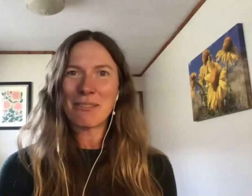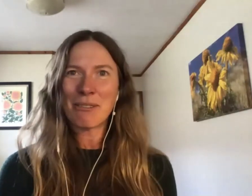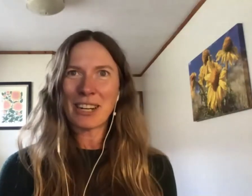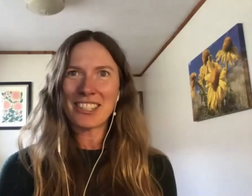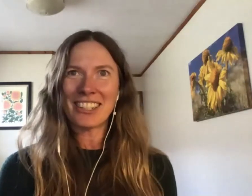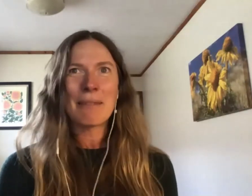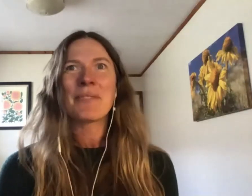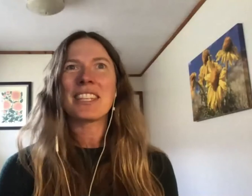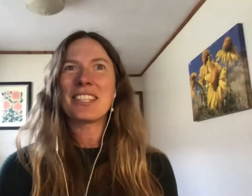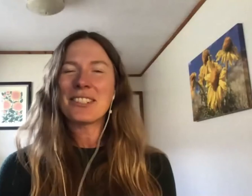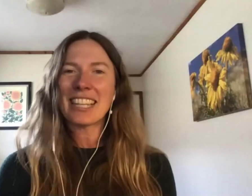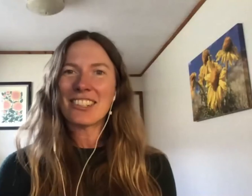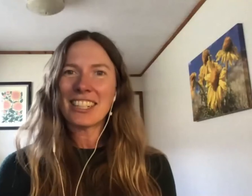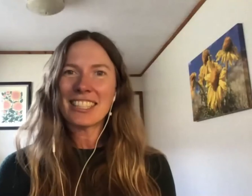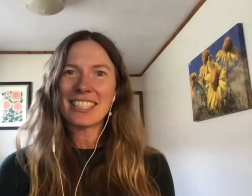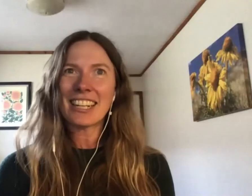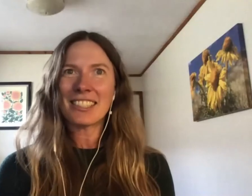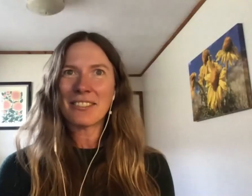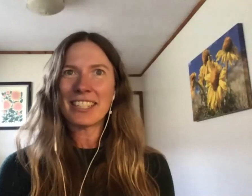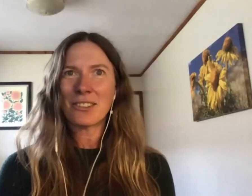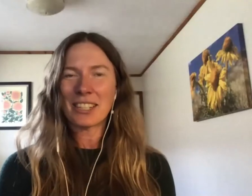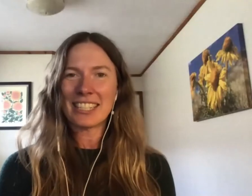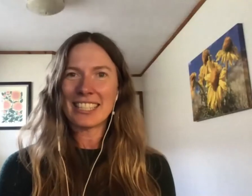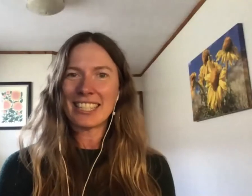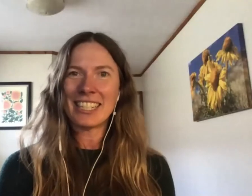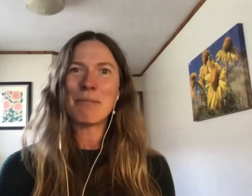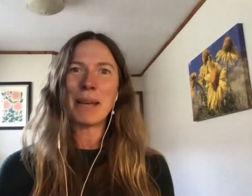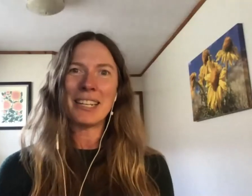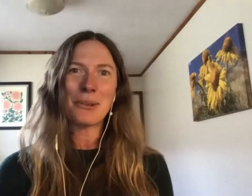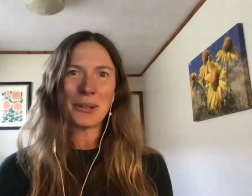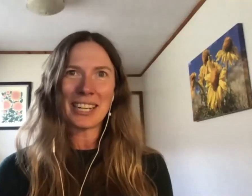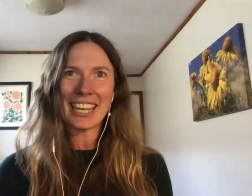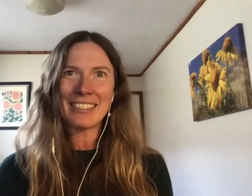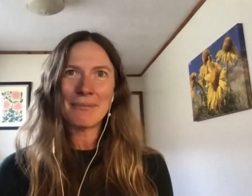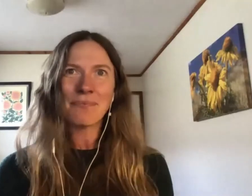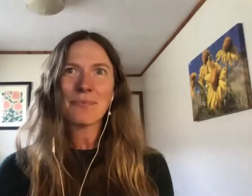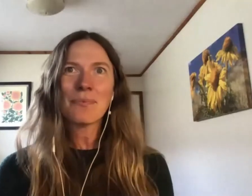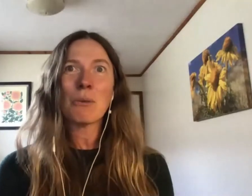a refresher, the Deschutes Land Trust is a conservation organization in Bend Oregon.